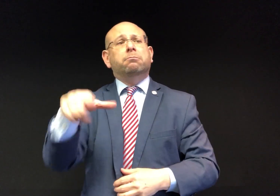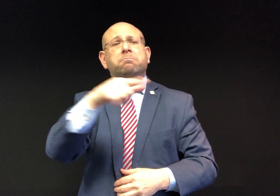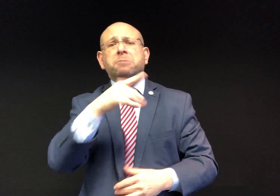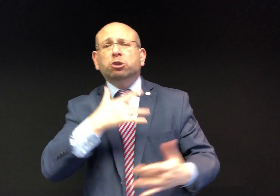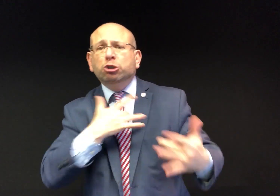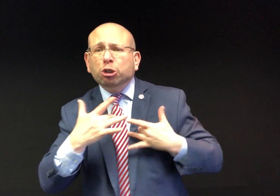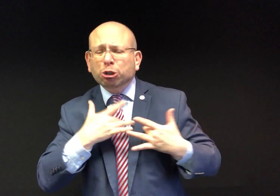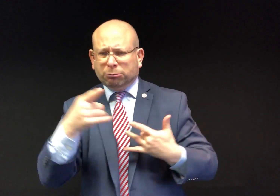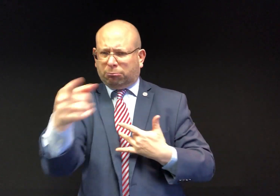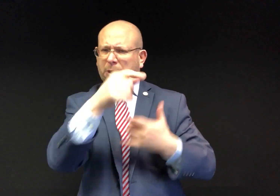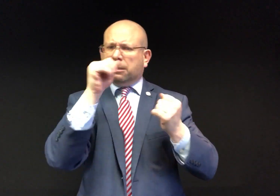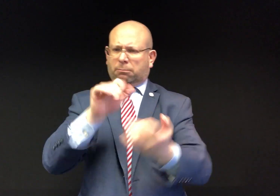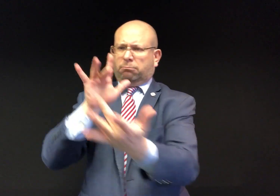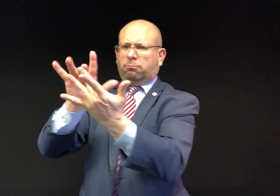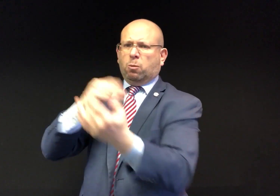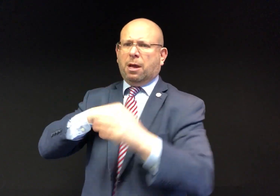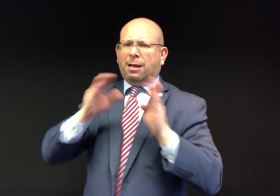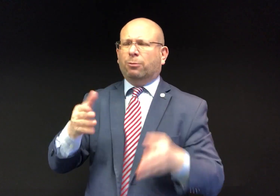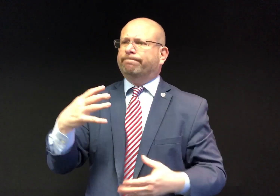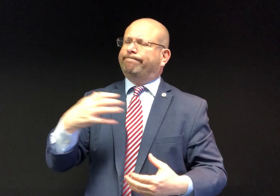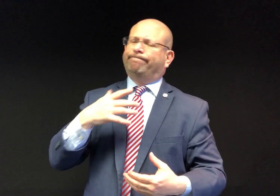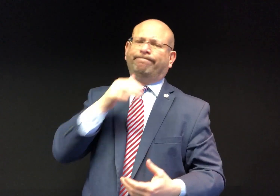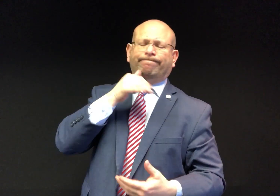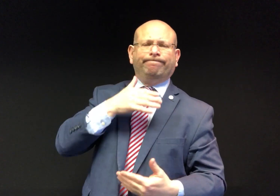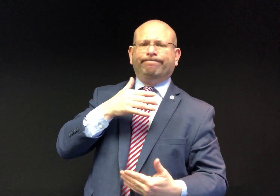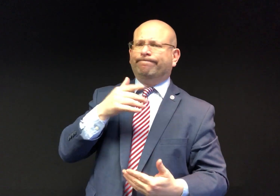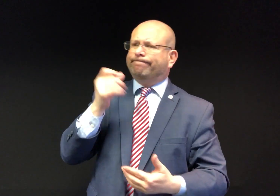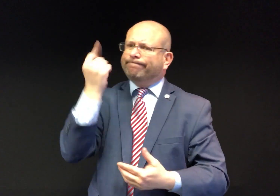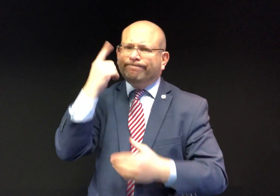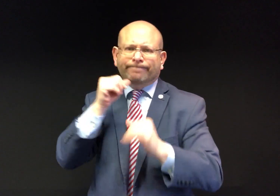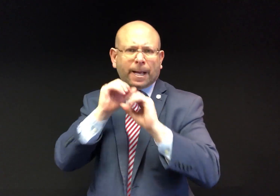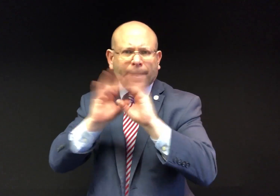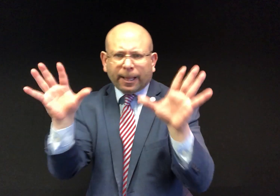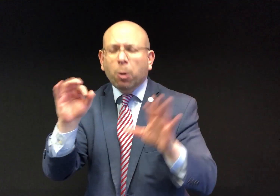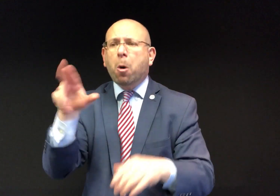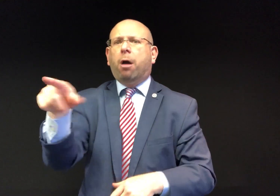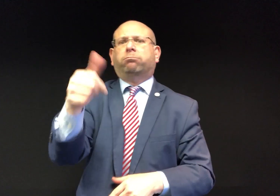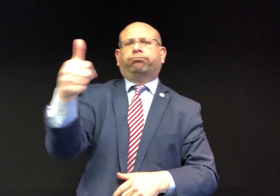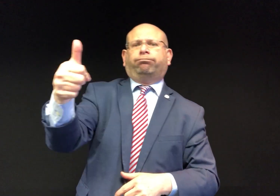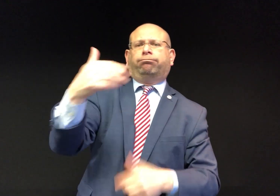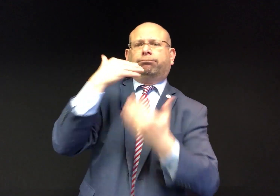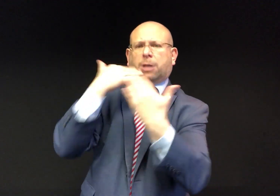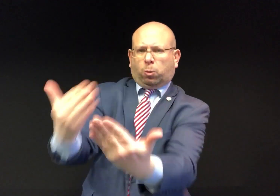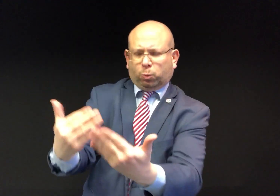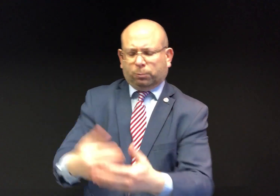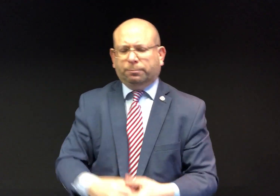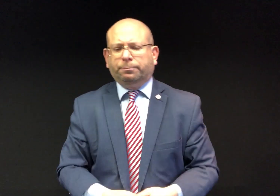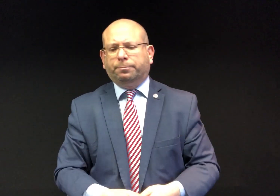If you are concerned about the qualifications of the ASL interpreters, contact the White House. You can also commend the White House of their choice and thank them.